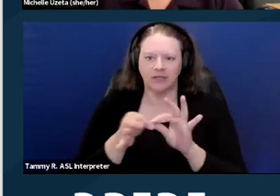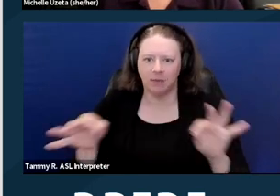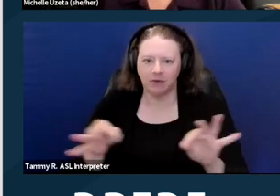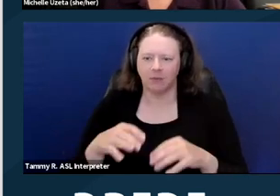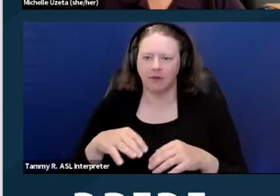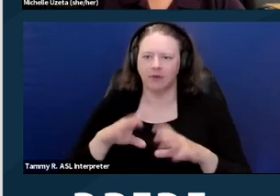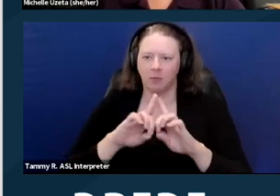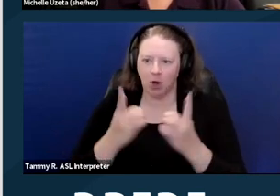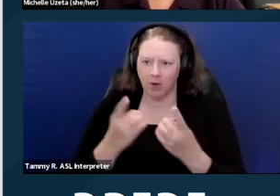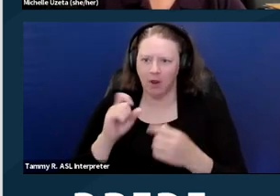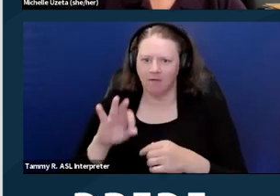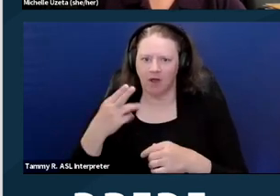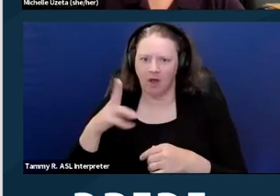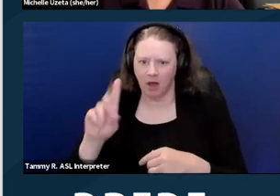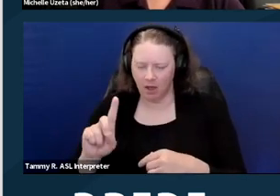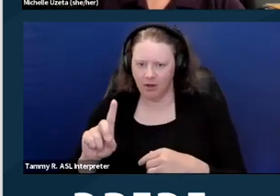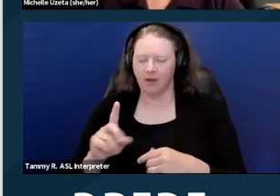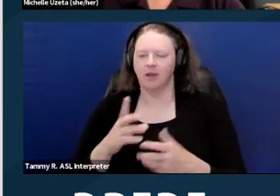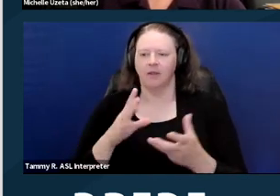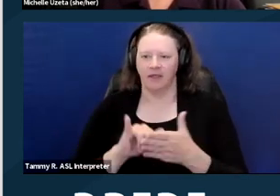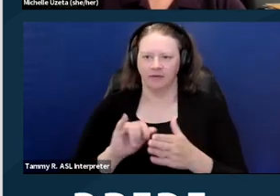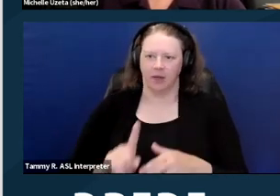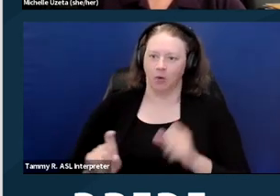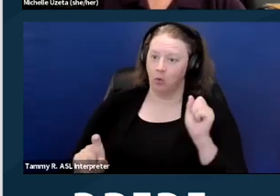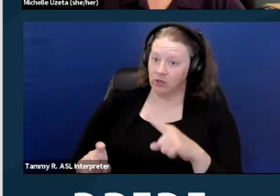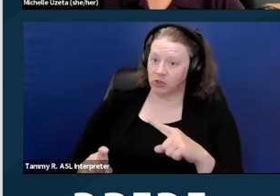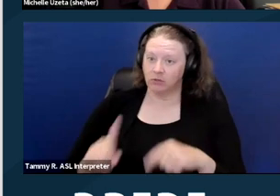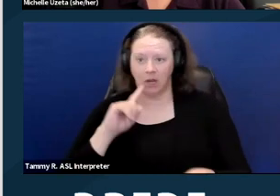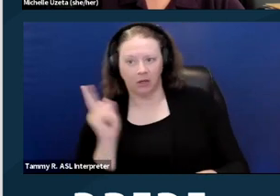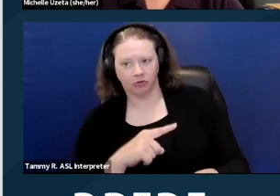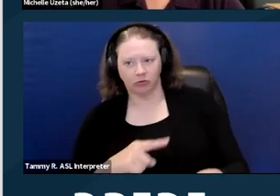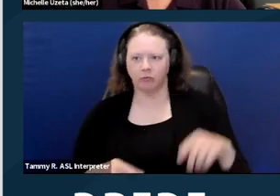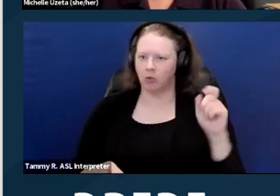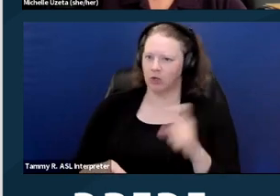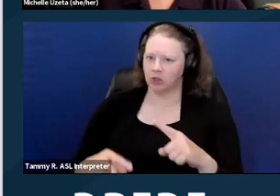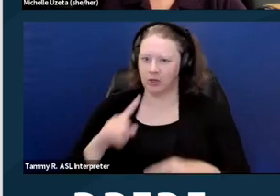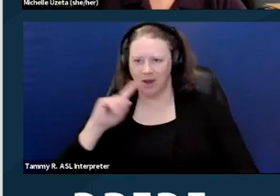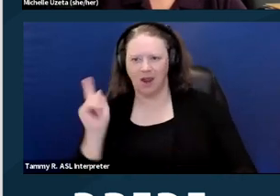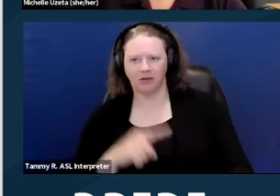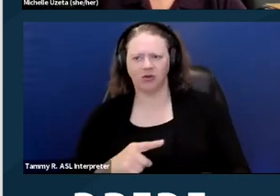are done in a question and answer format. Really easy to understand and largely in plain language.